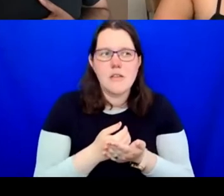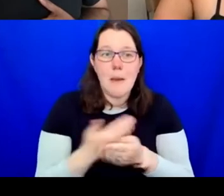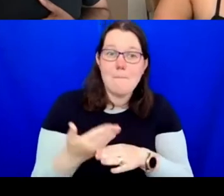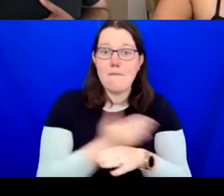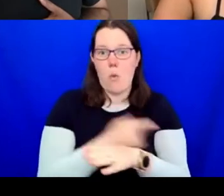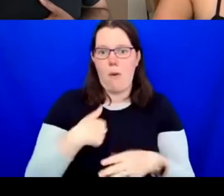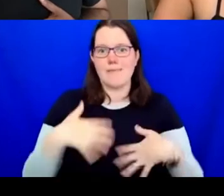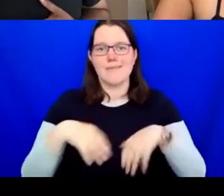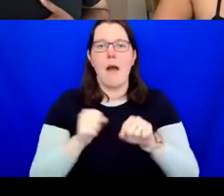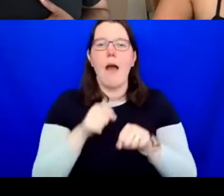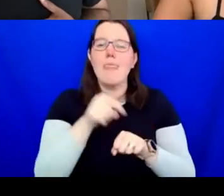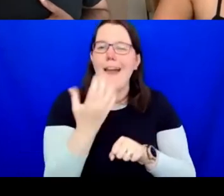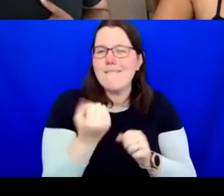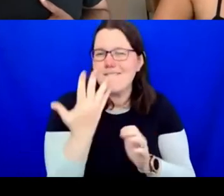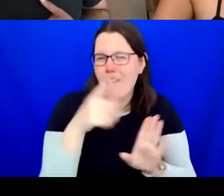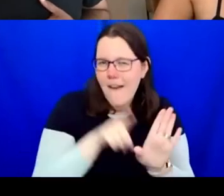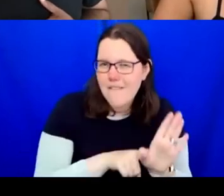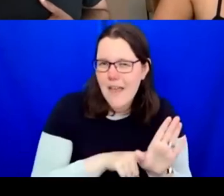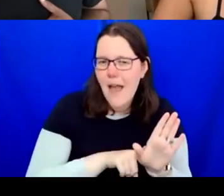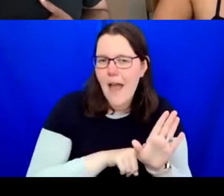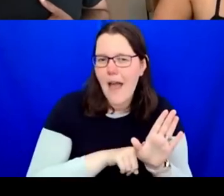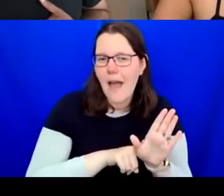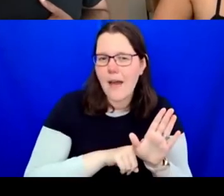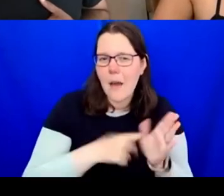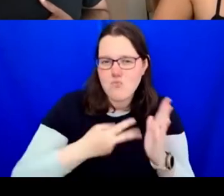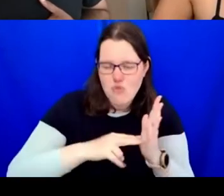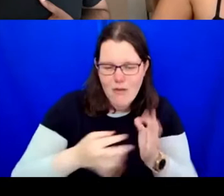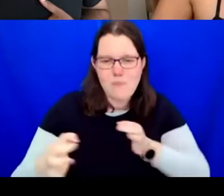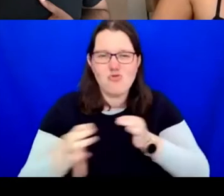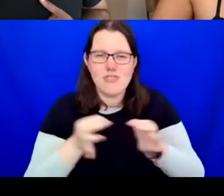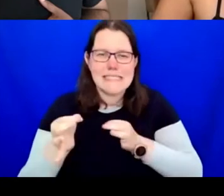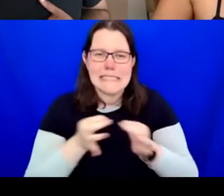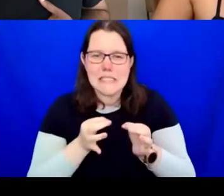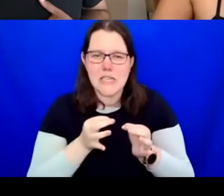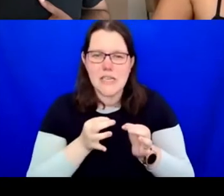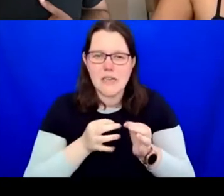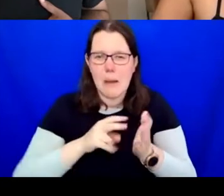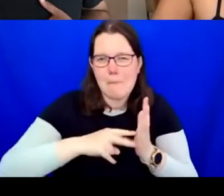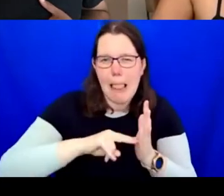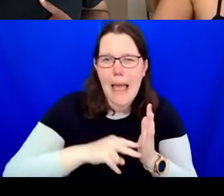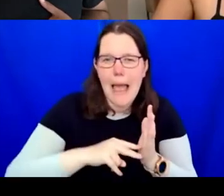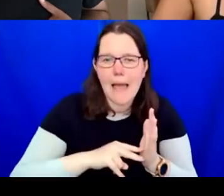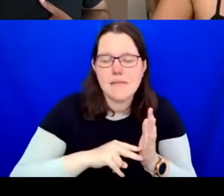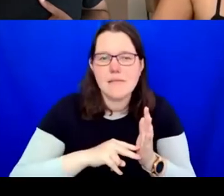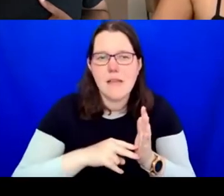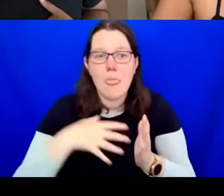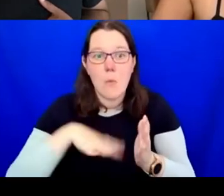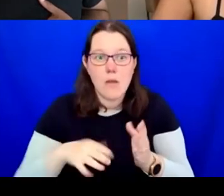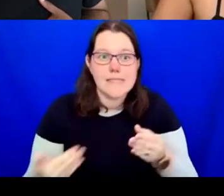disability and inclusion. We have a strategic direction. I also have to be clear that the Wellcome Collection is well resourced and we are part